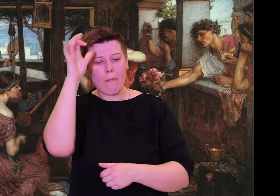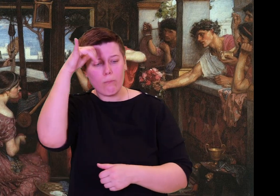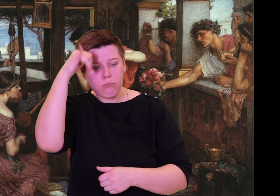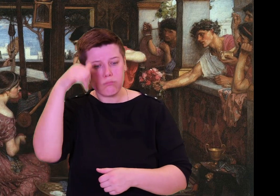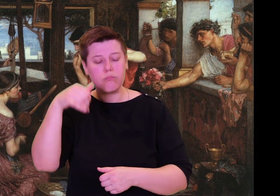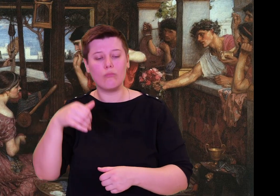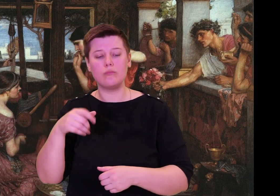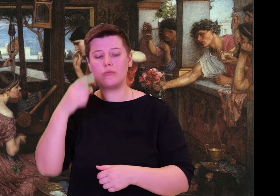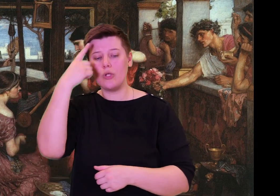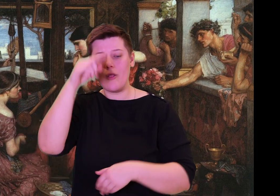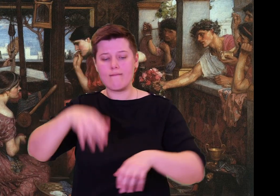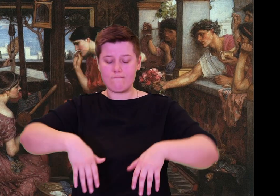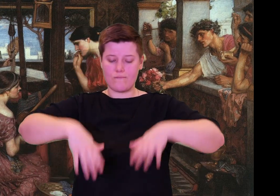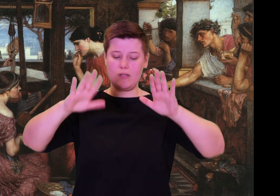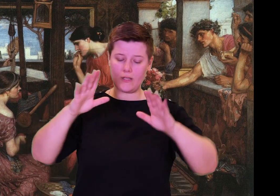Book 3